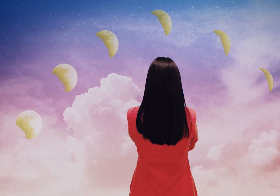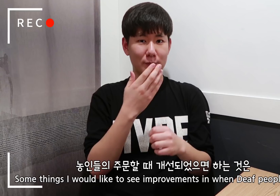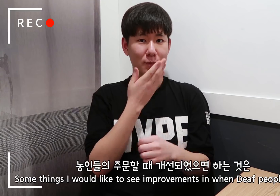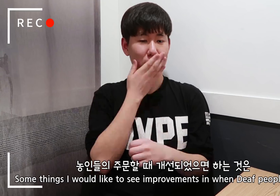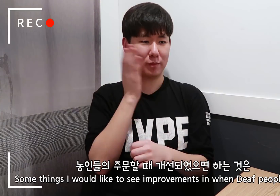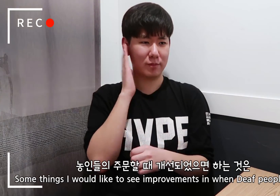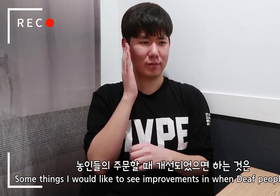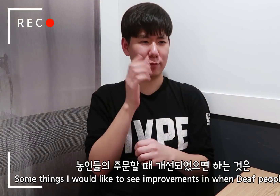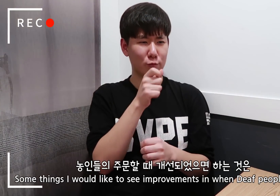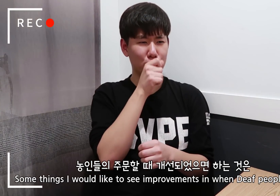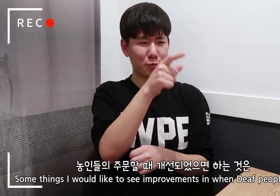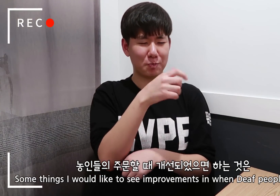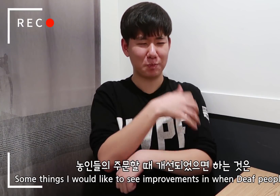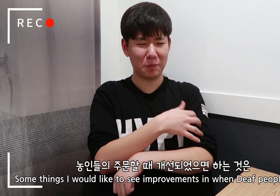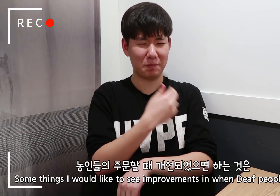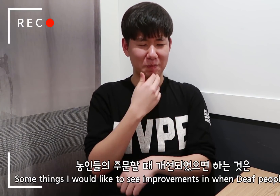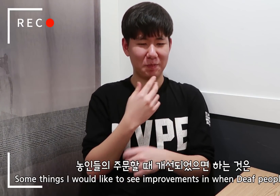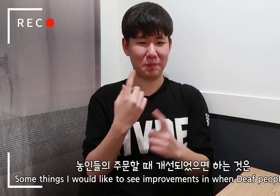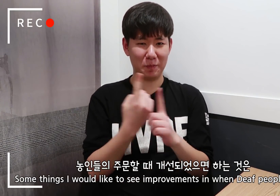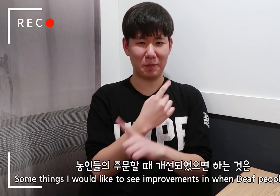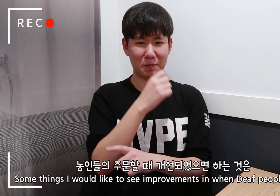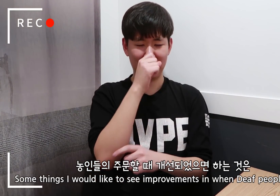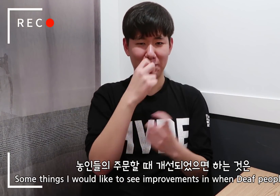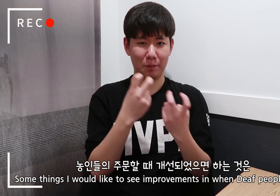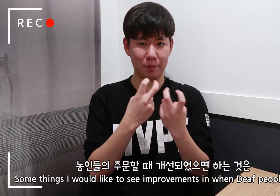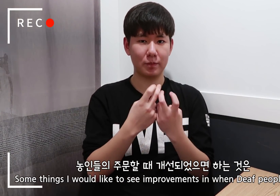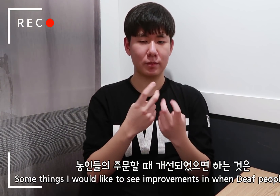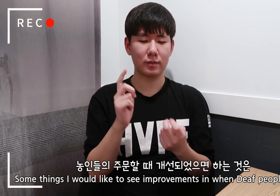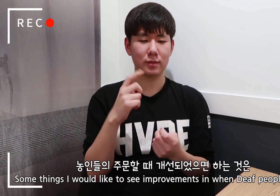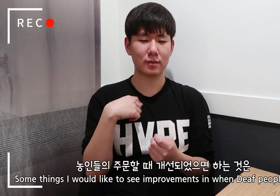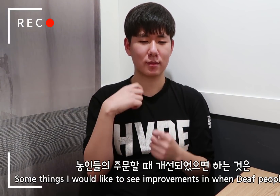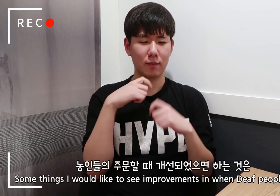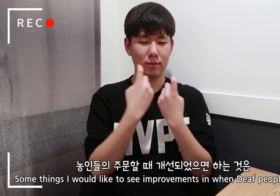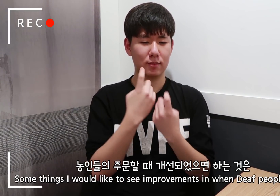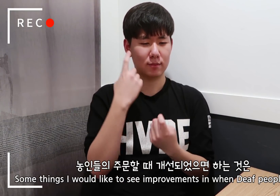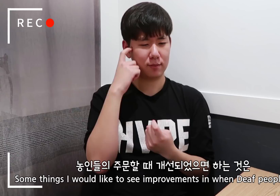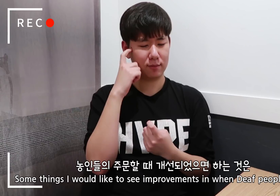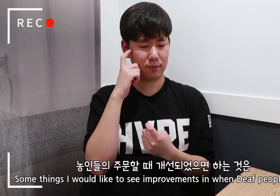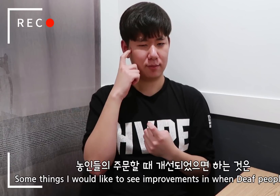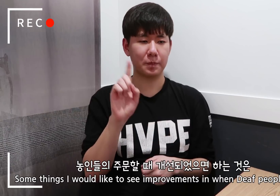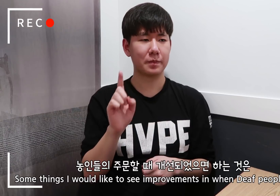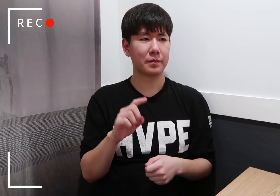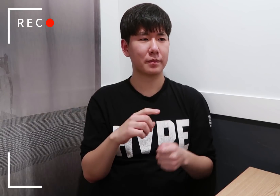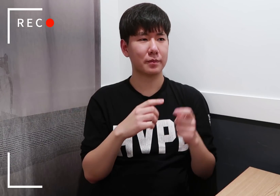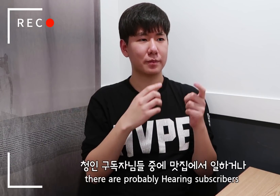Some things I would like to see improvements in when Deaf people order,